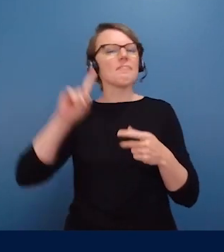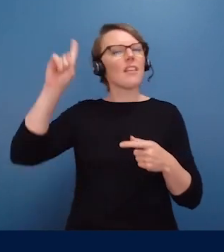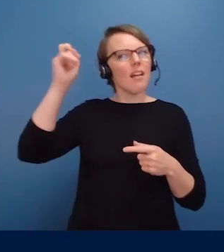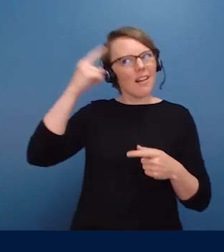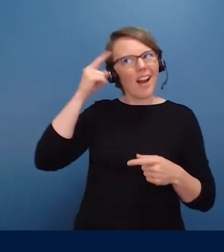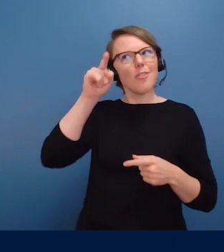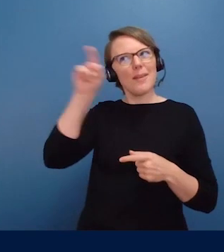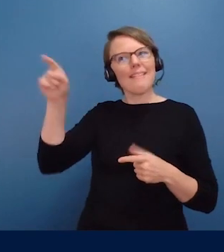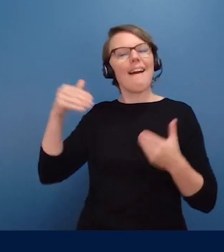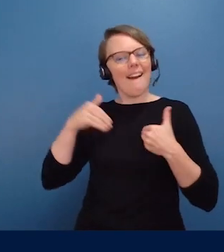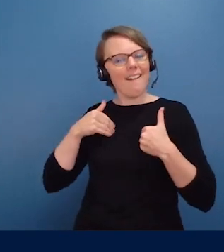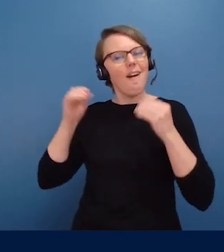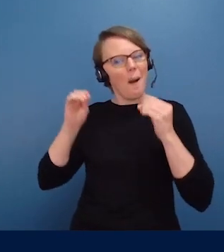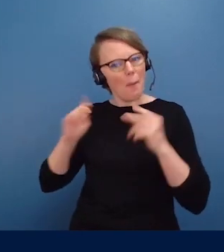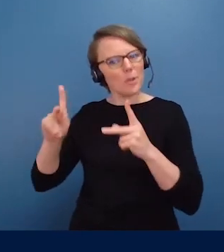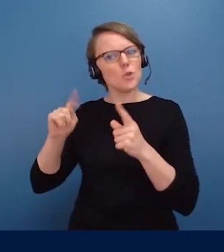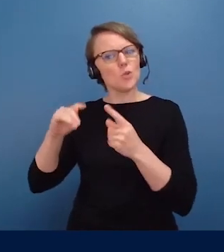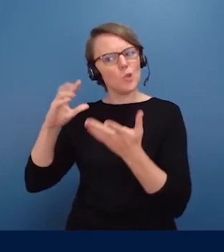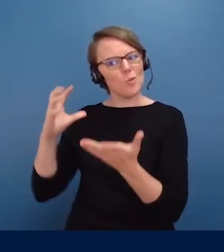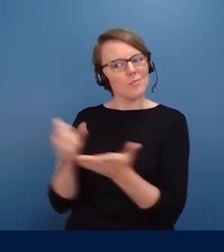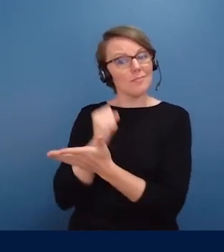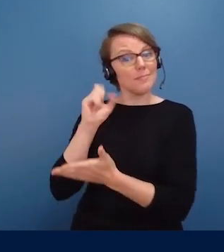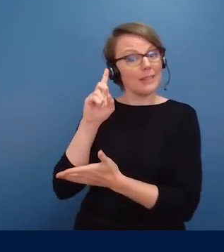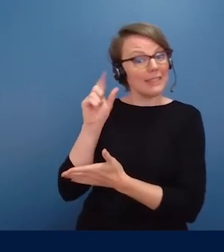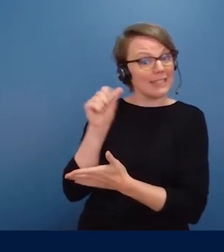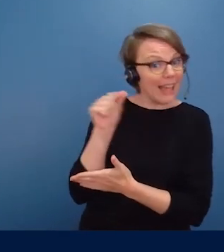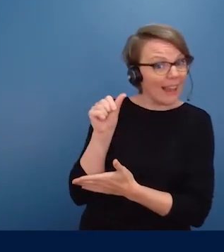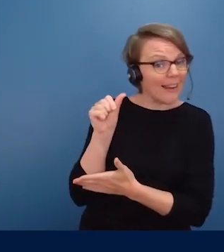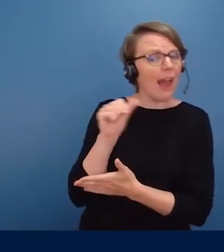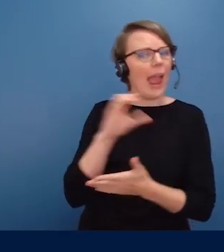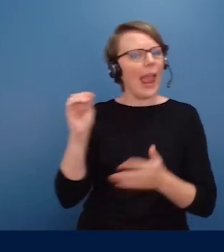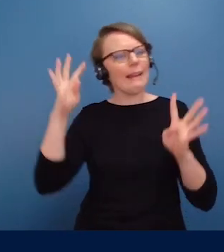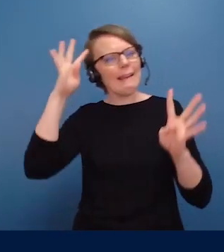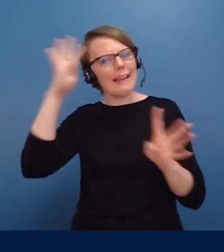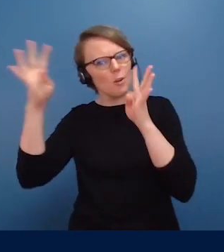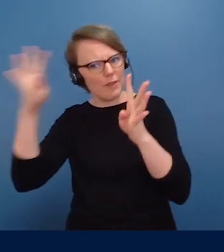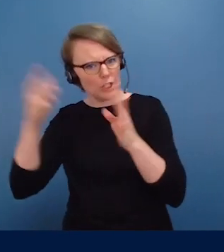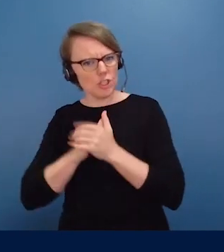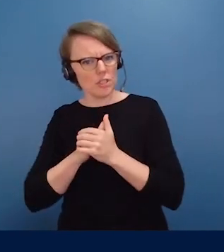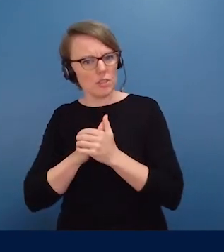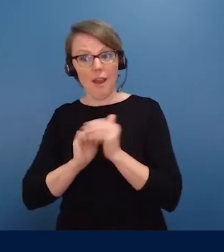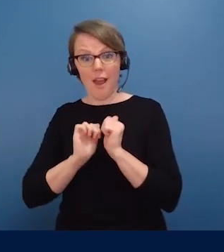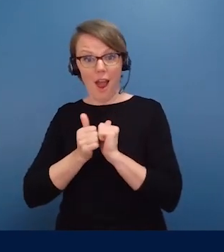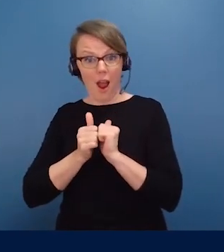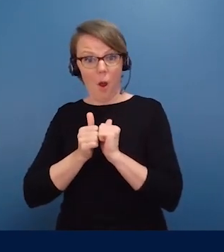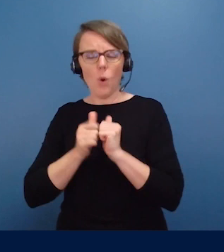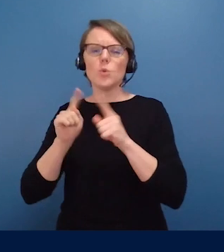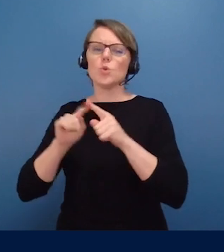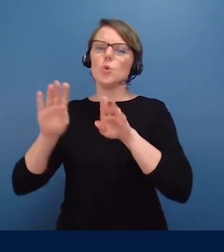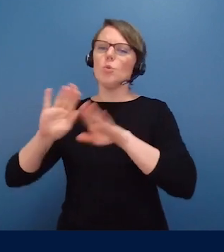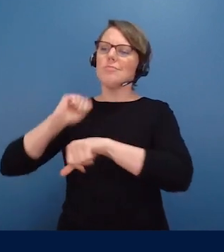to put data and innovation to work by opening up public data sets and to innovate